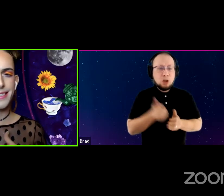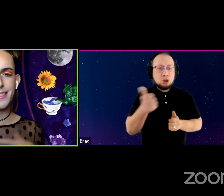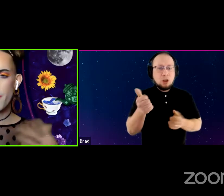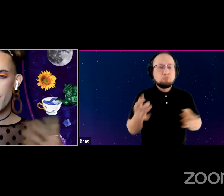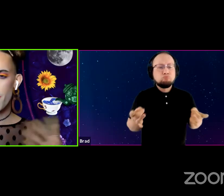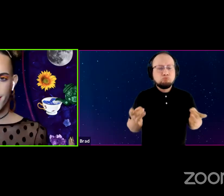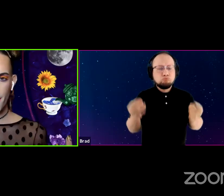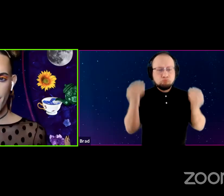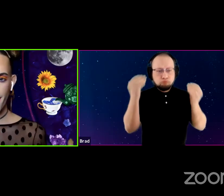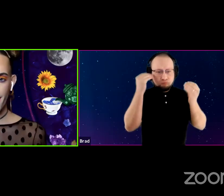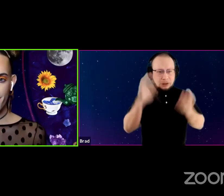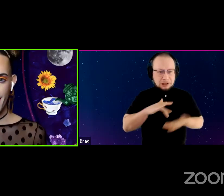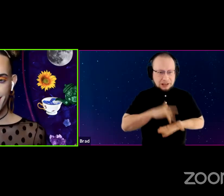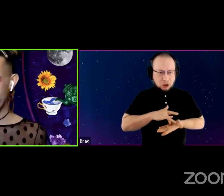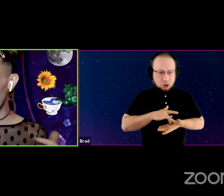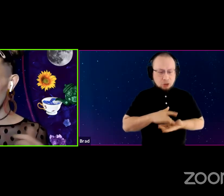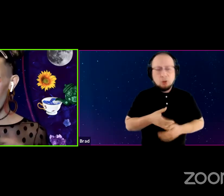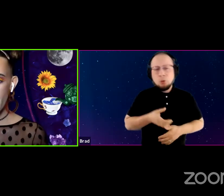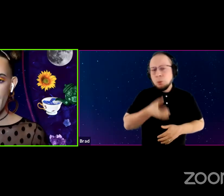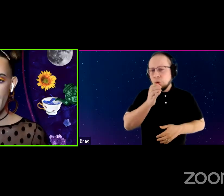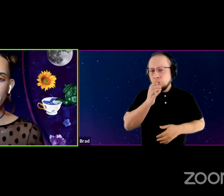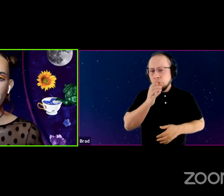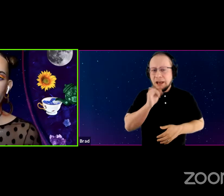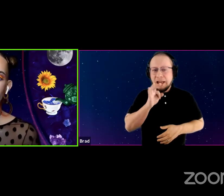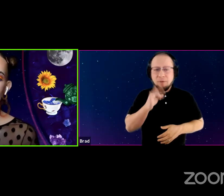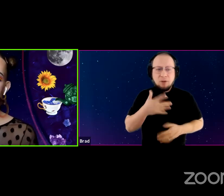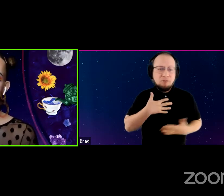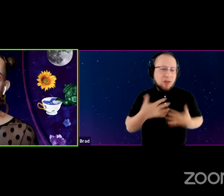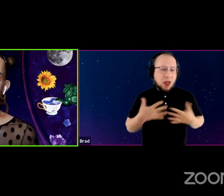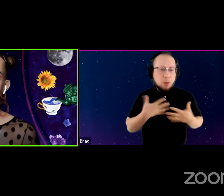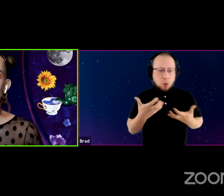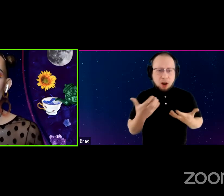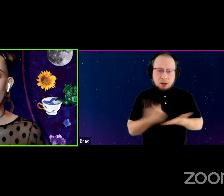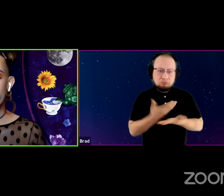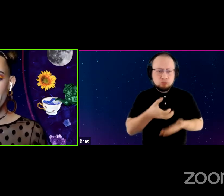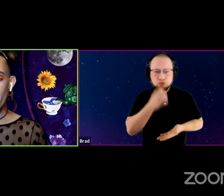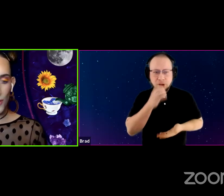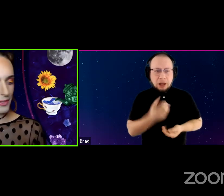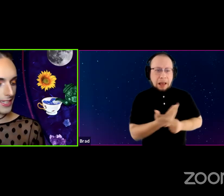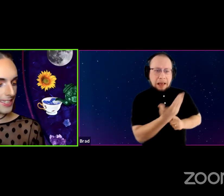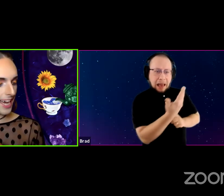sip on something if that's your vibe, light a candle, make yourself cozy.